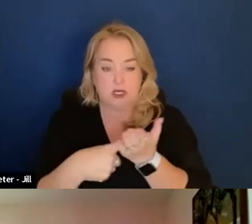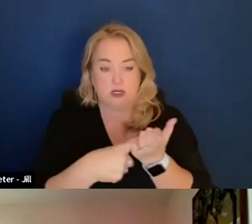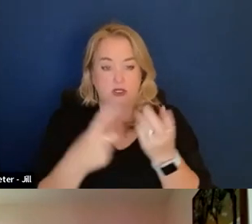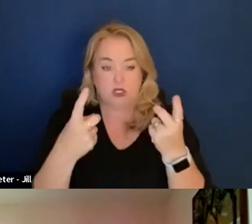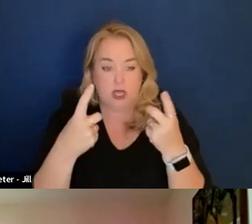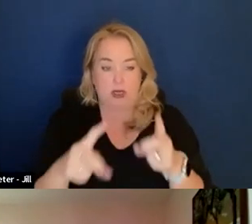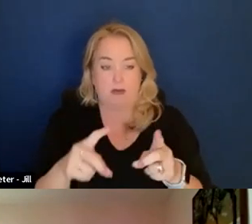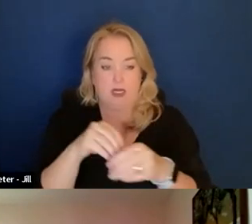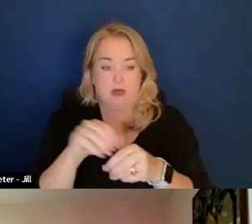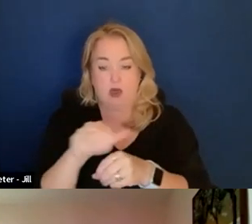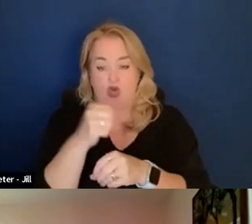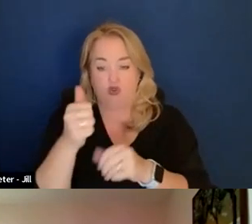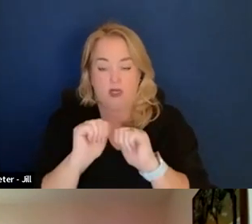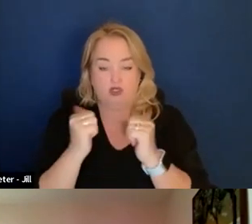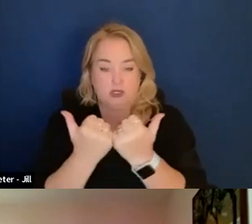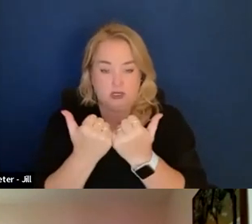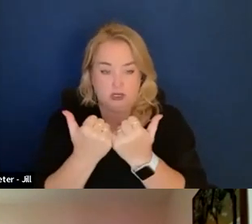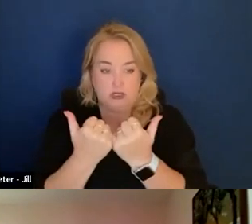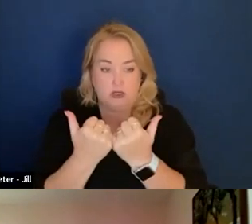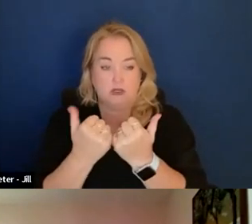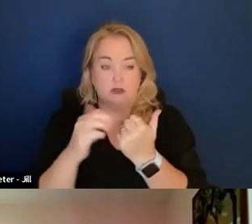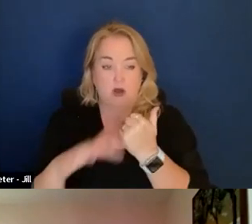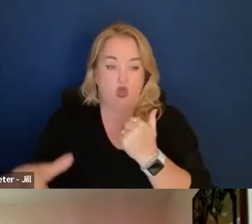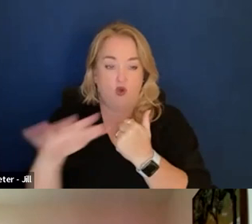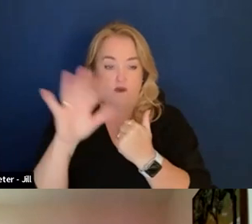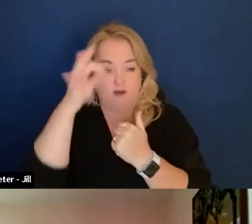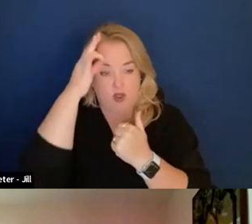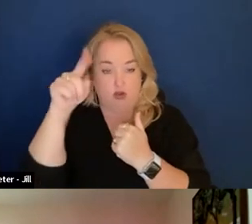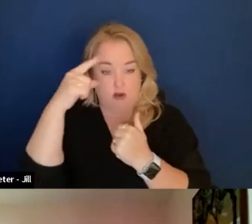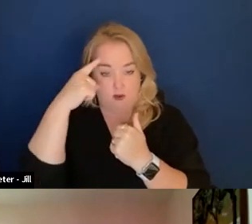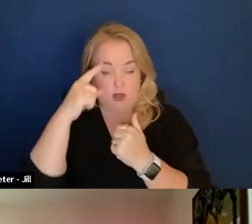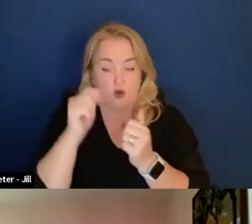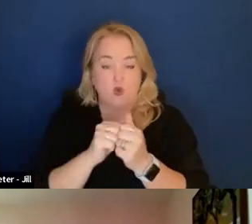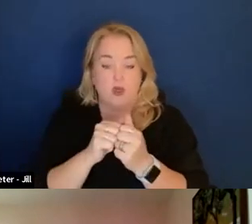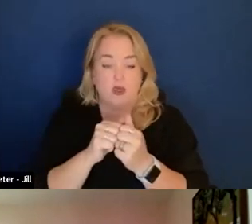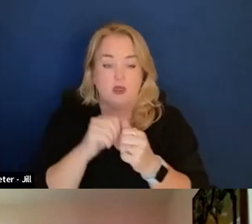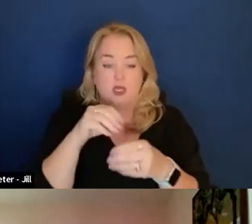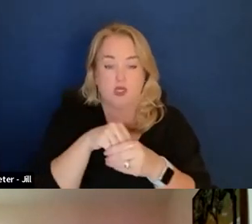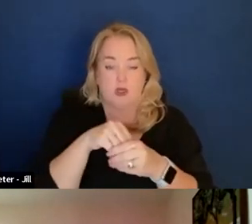in other agencies across the Federal government, one being the Internal Revenue Service.